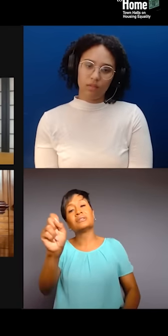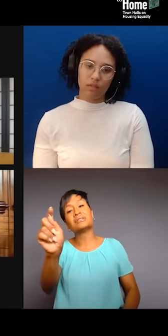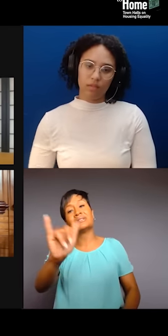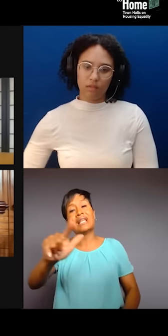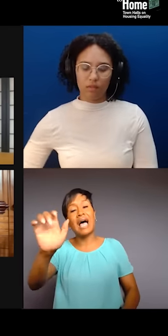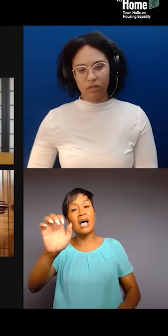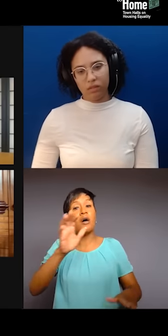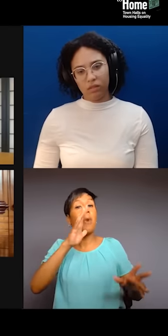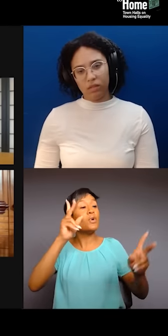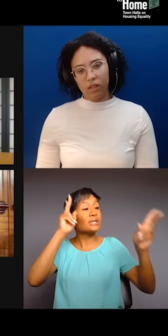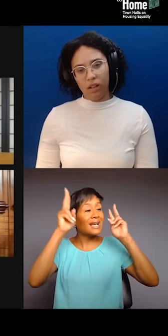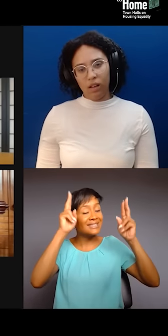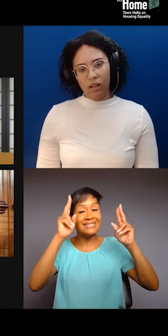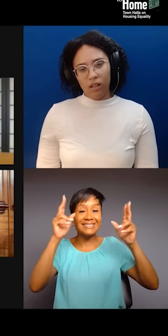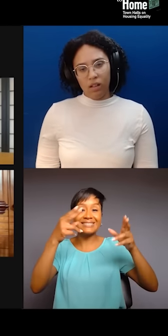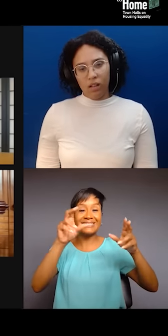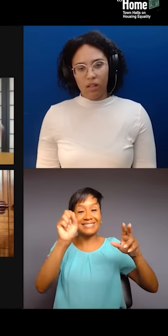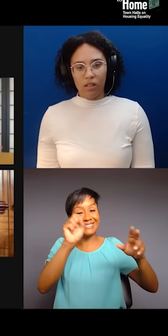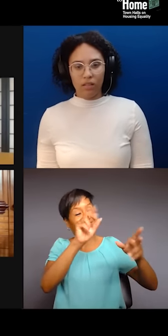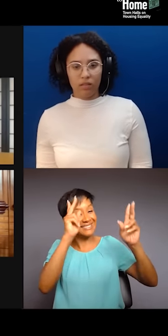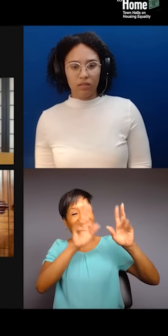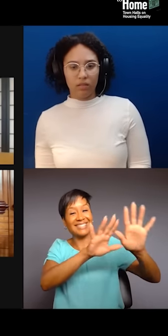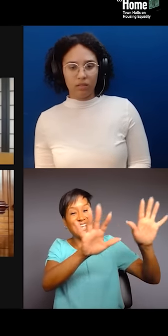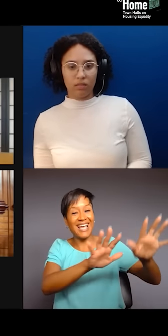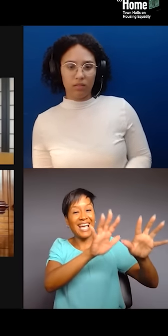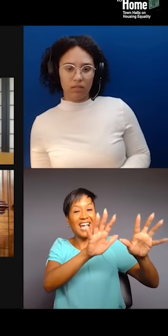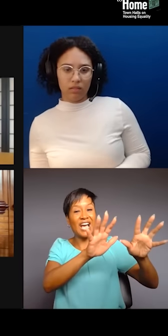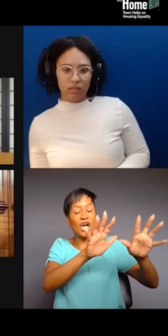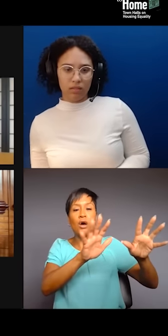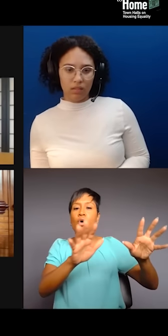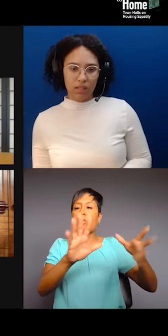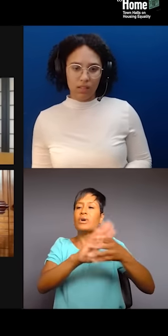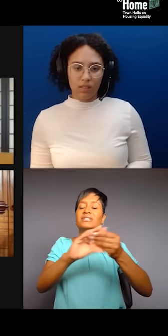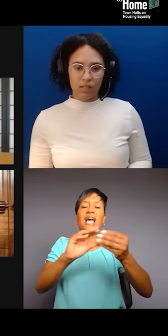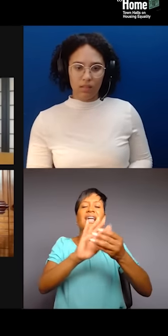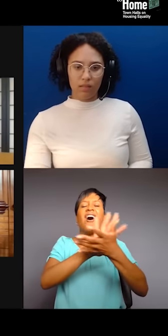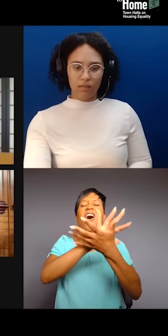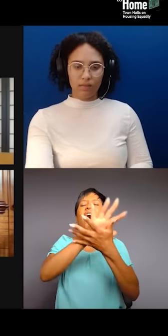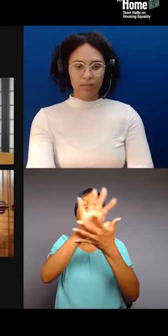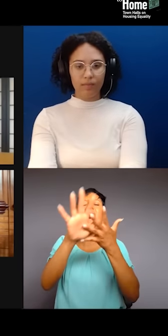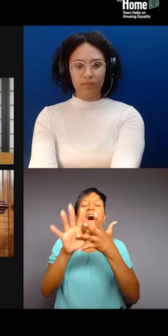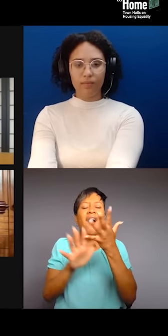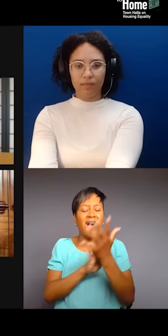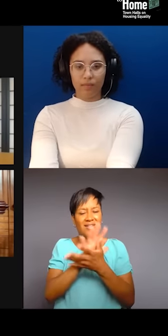But it's people who are, we're telling all of our stories. And I think that there's something very interesting